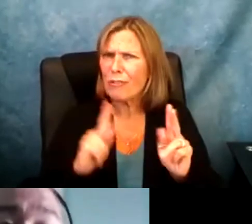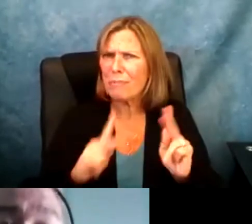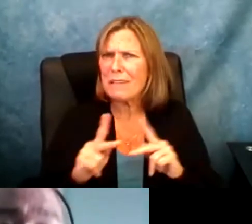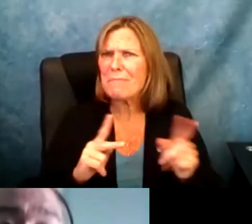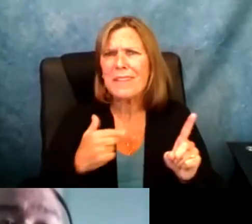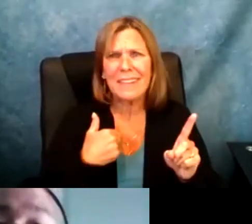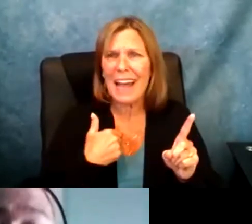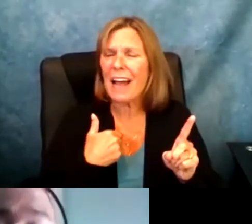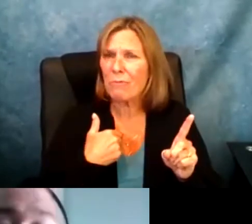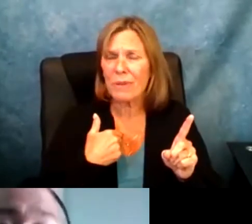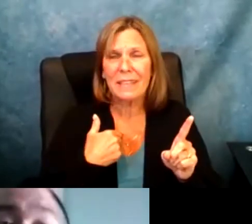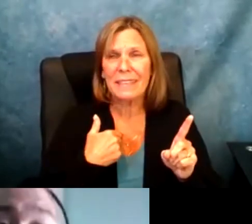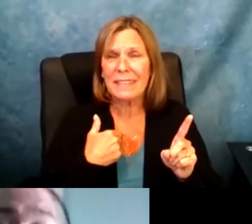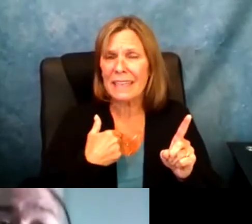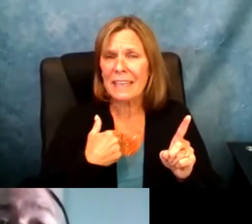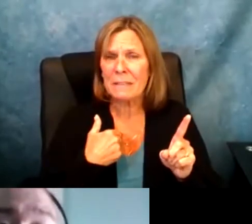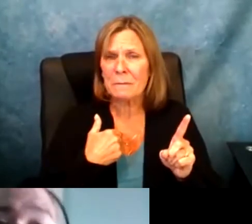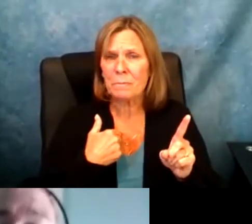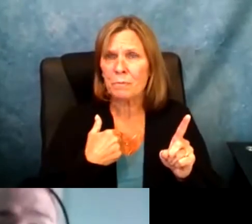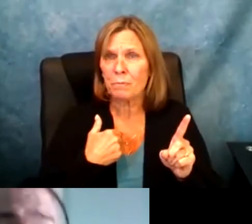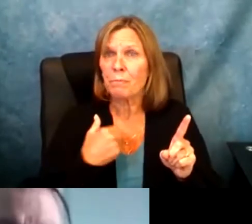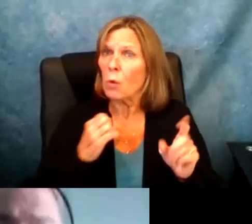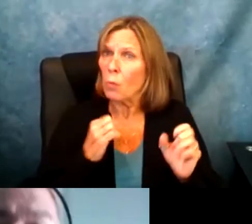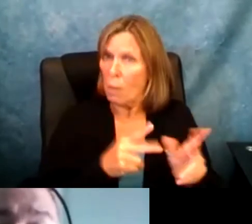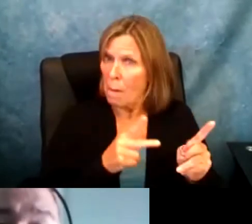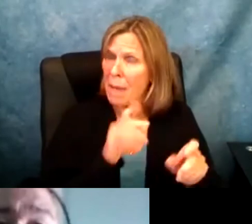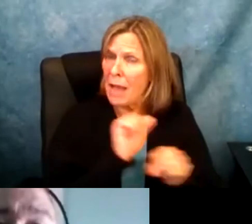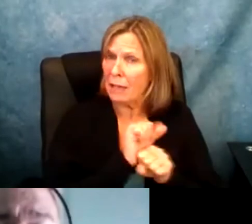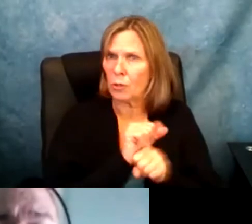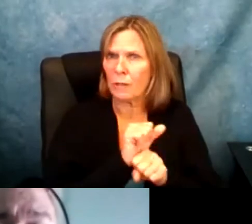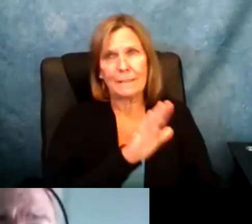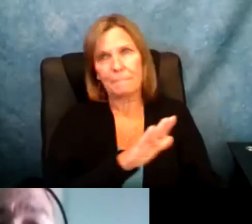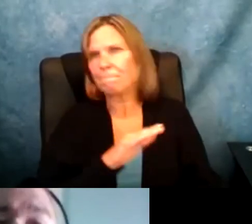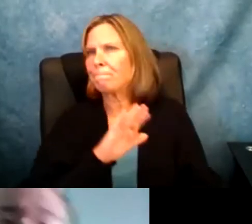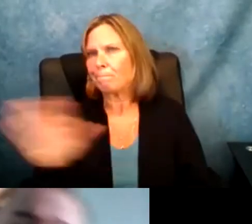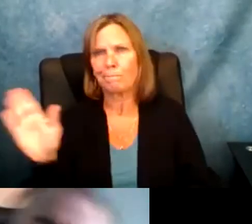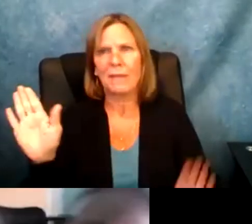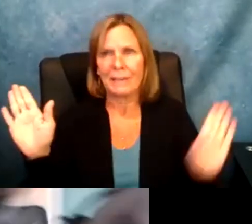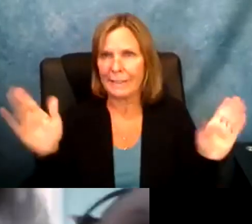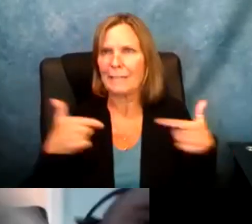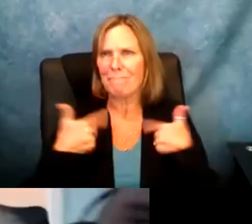participating and sharing my knowledge of my experience with other people. And I really took that